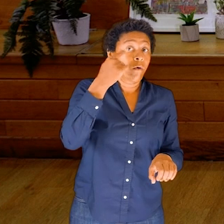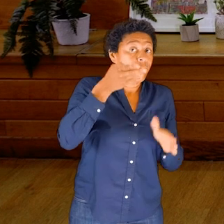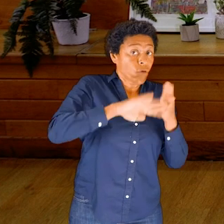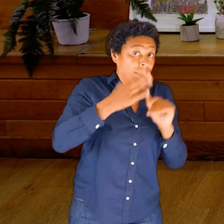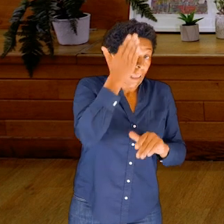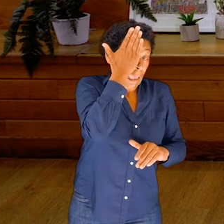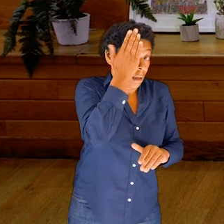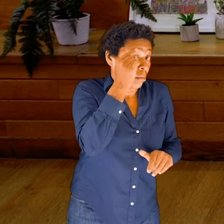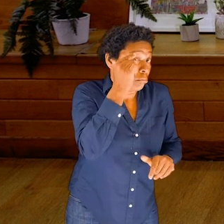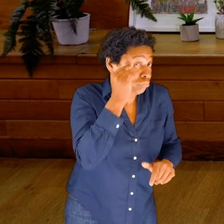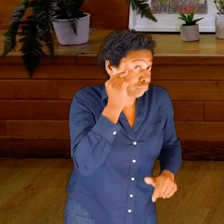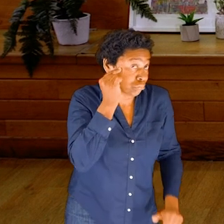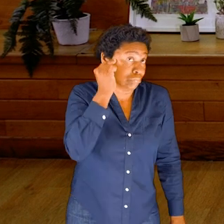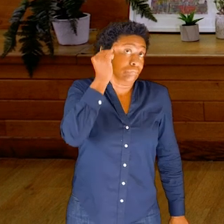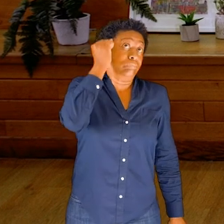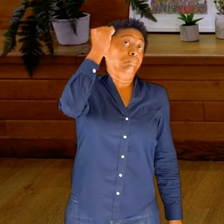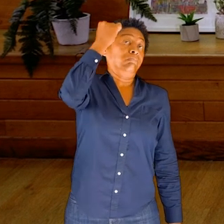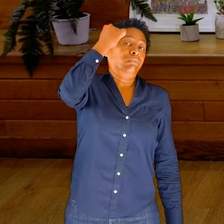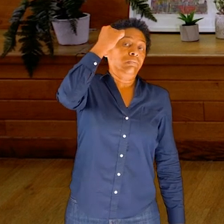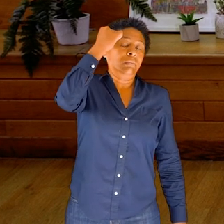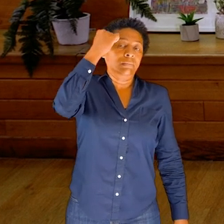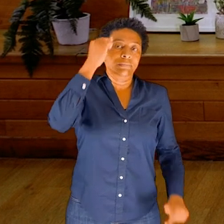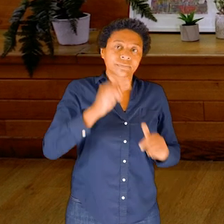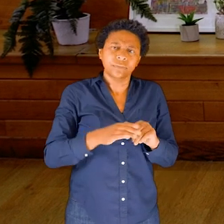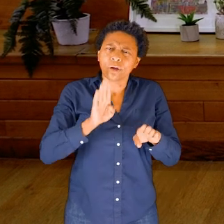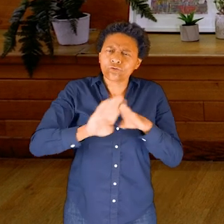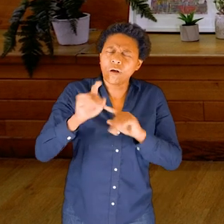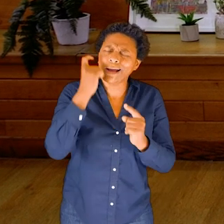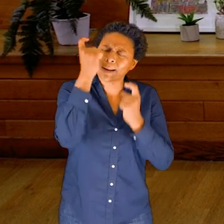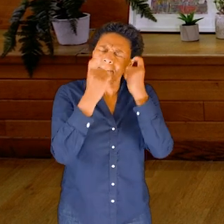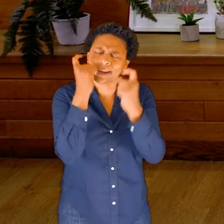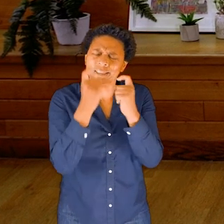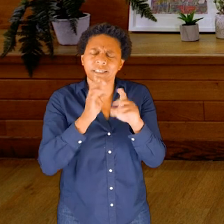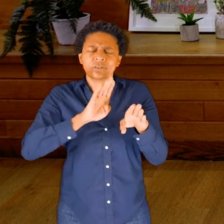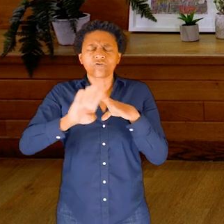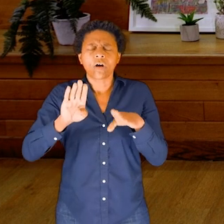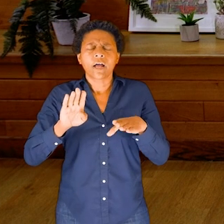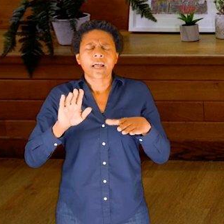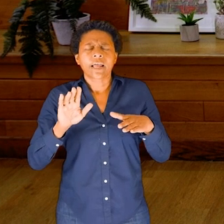hands through your eyes, see if you can imagine or feel back into the very